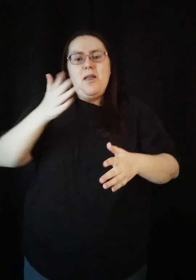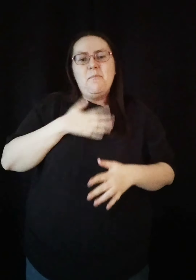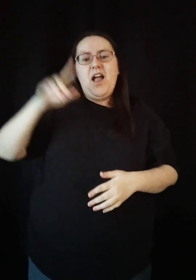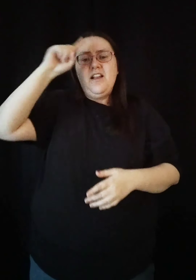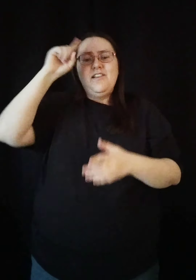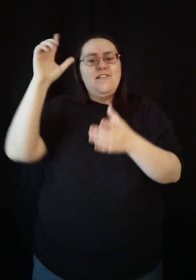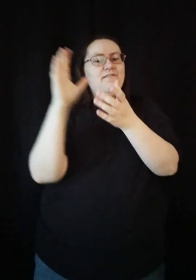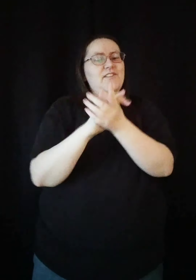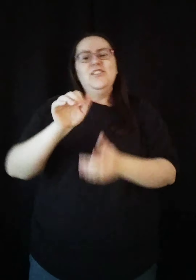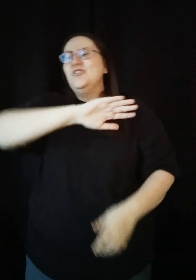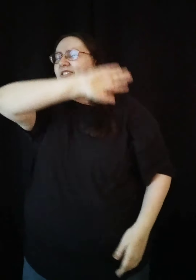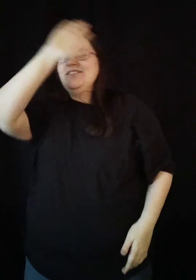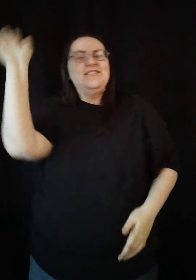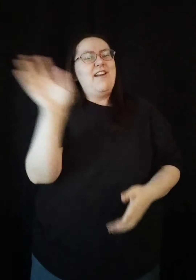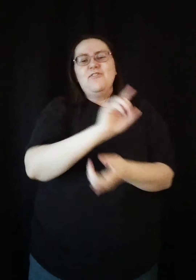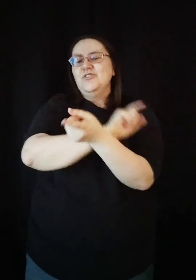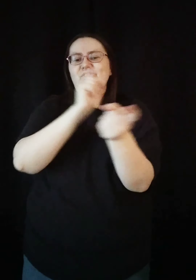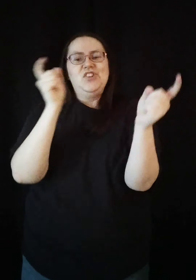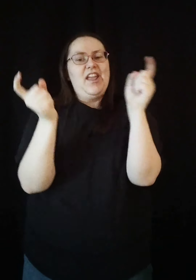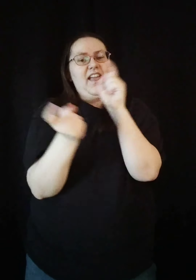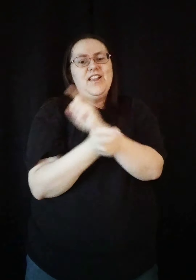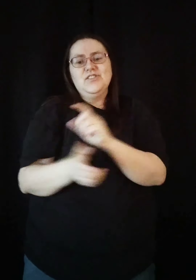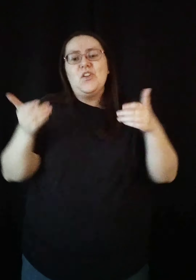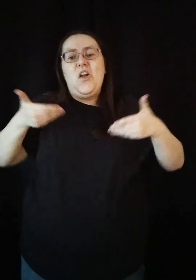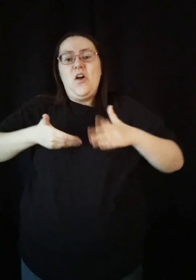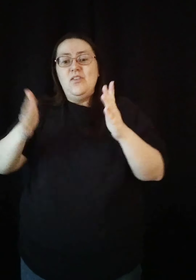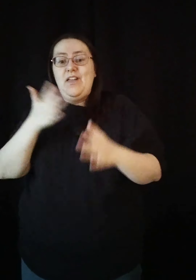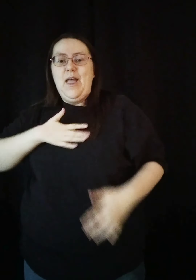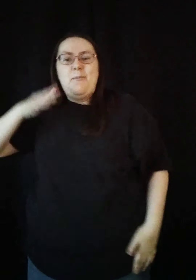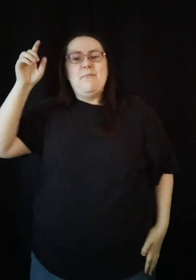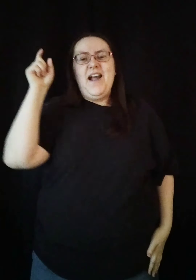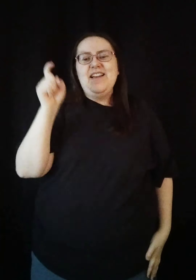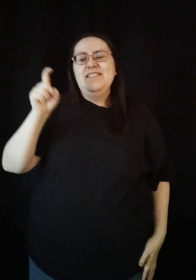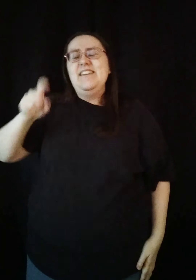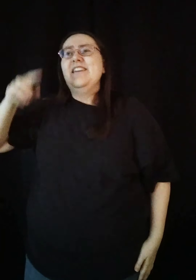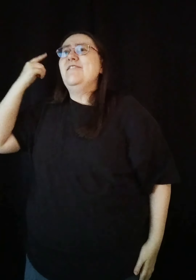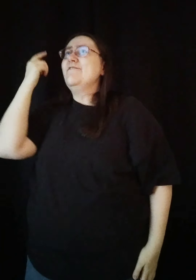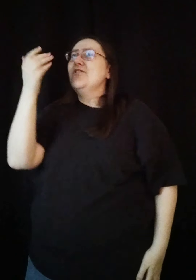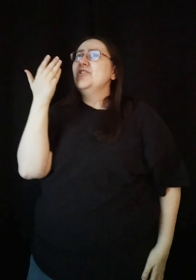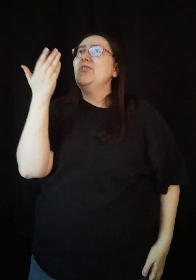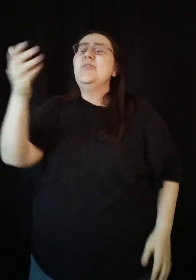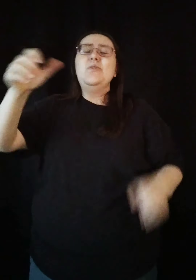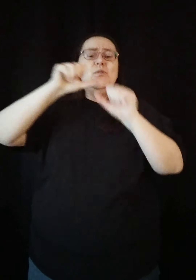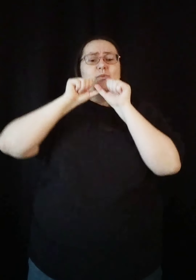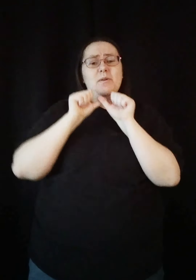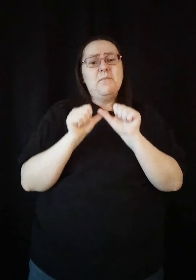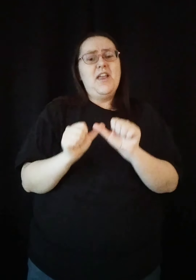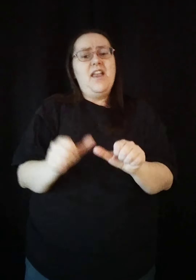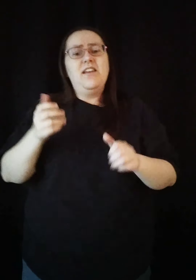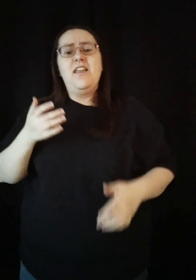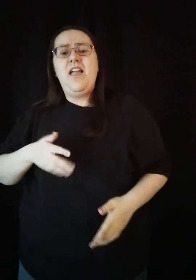That my convictions never change Oh, let my need for You remain